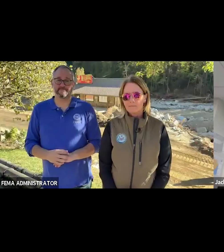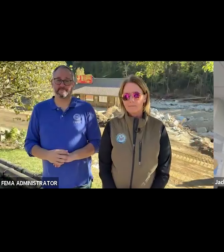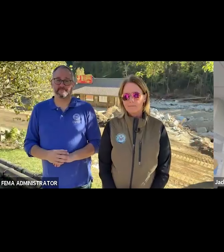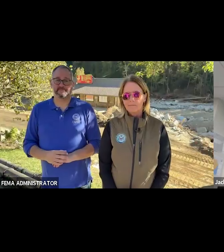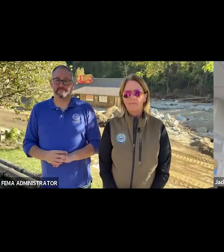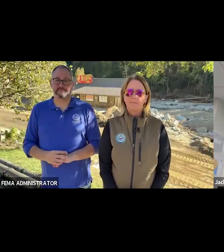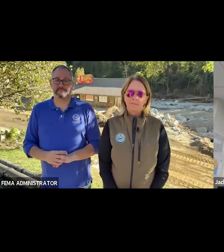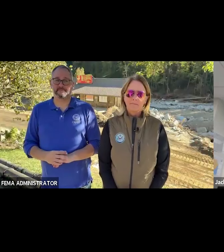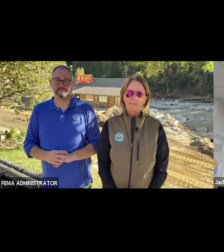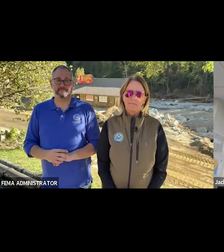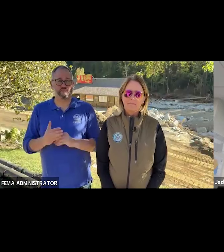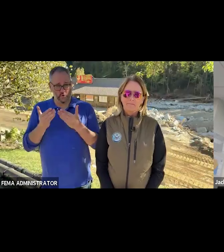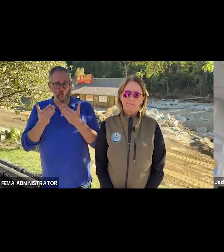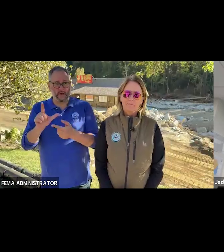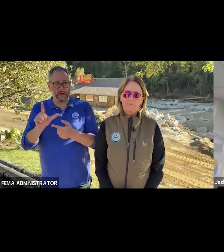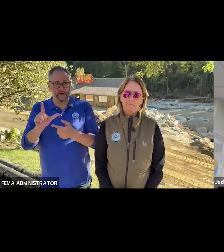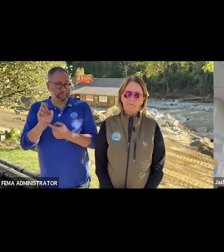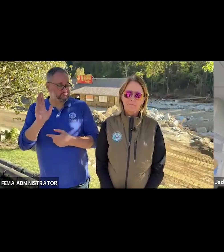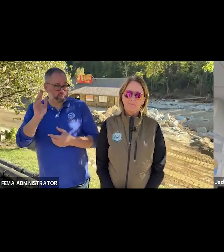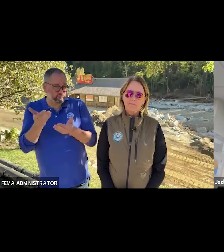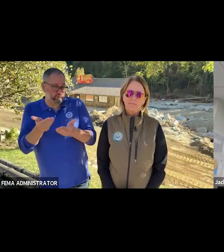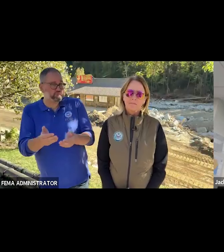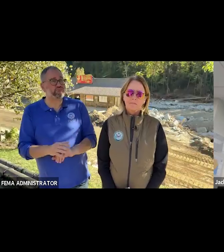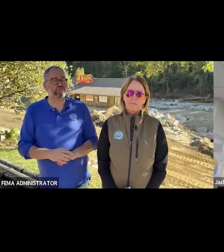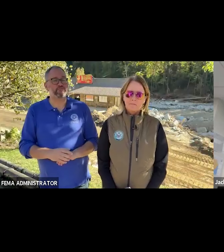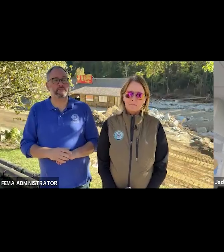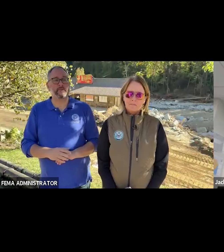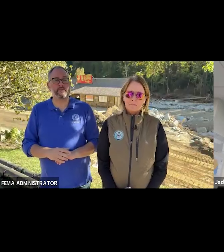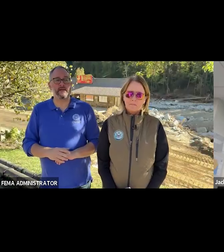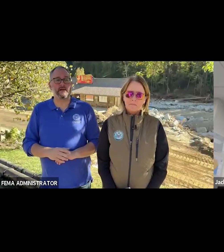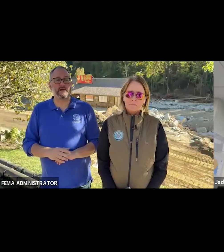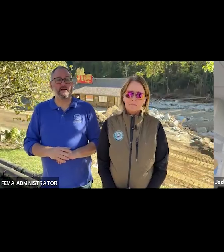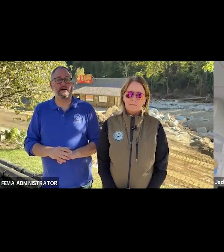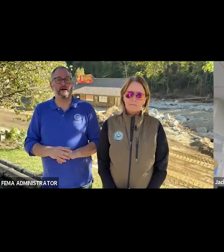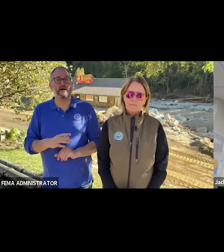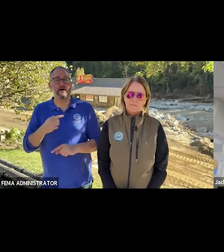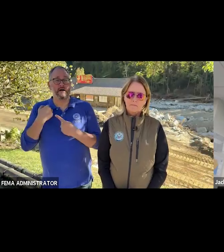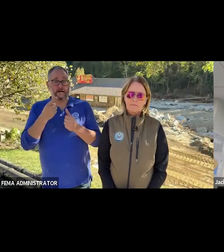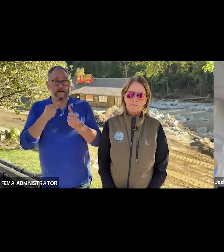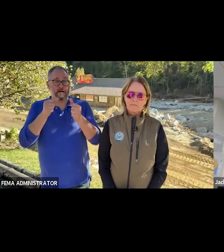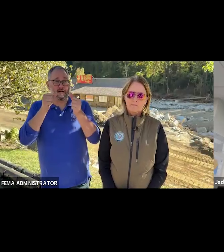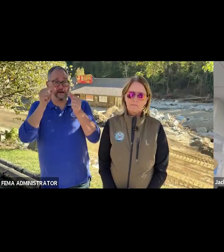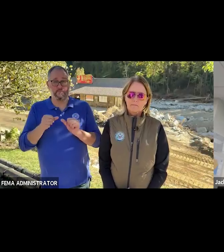It's okay. Yeah. Sorry, no. There was a law enforcement bulletin that went out today from,